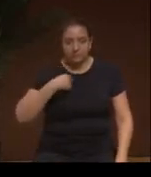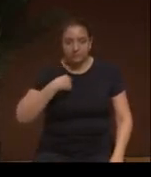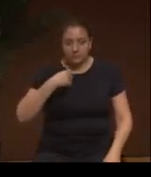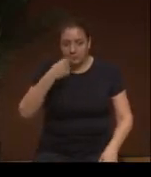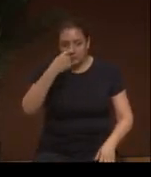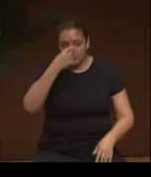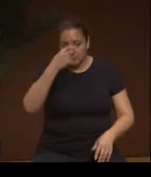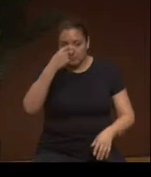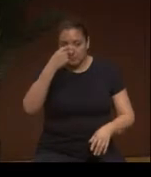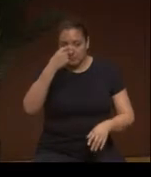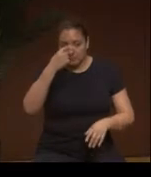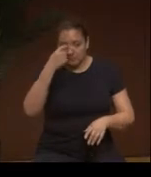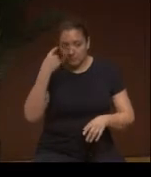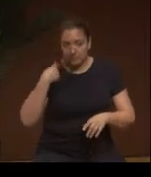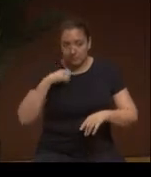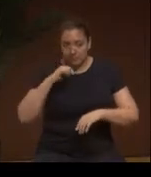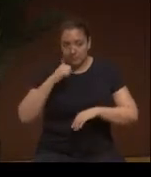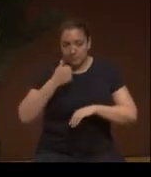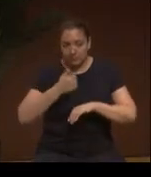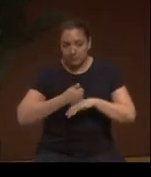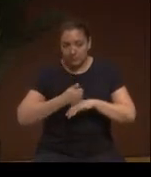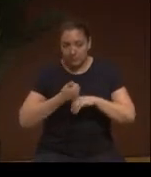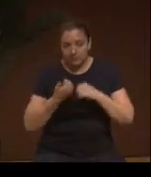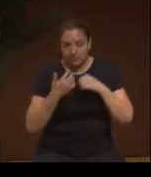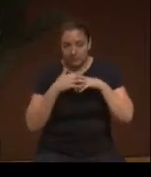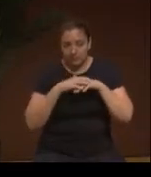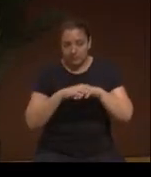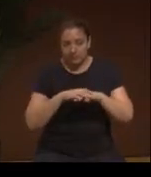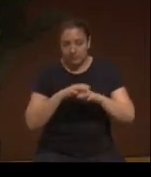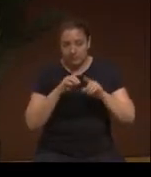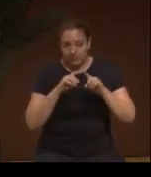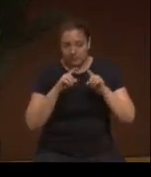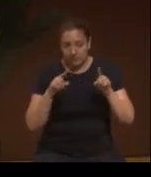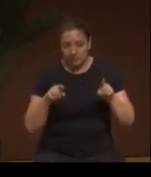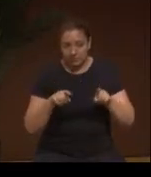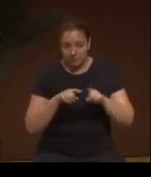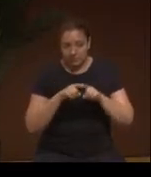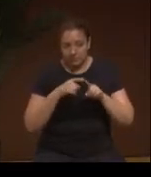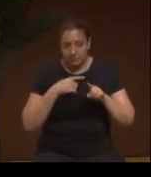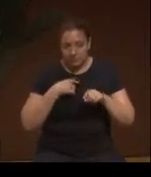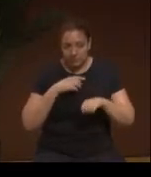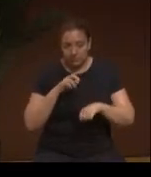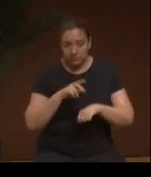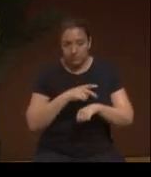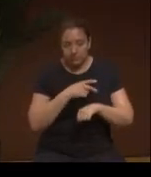I'm a black shotokan karate. I'm the founder of the Entheogen Integration Circle, international visionary plant medicine man, poet, psychedelic panelist.